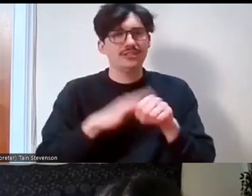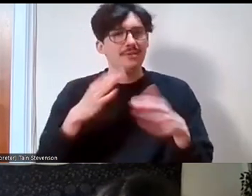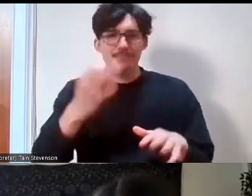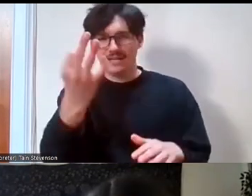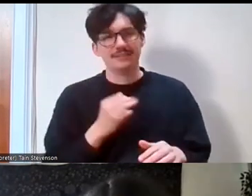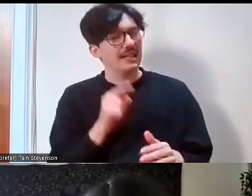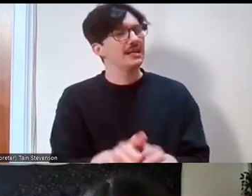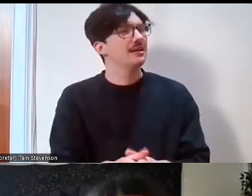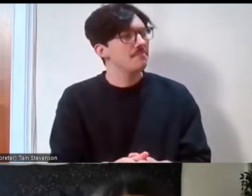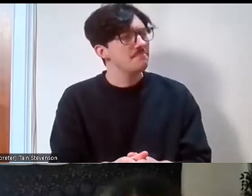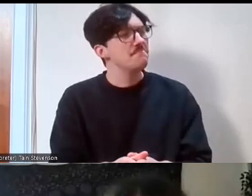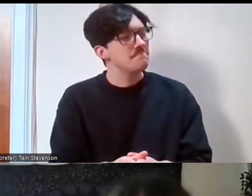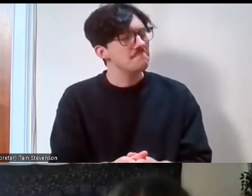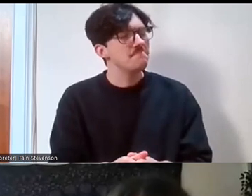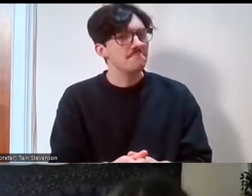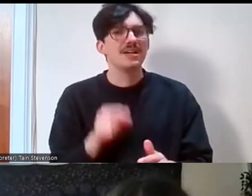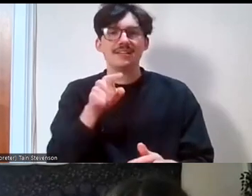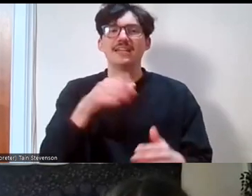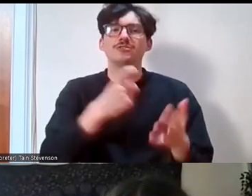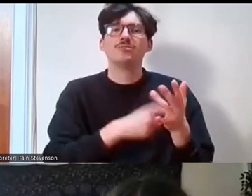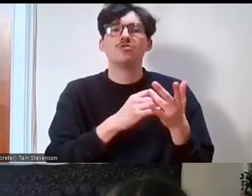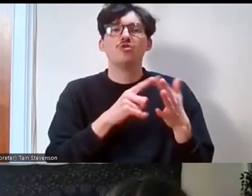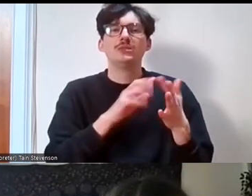Rosie from HES, apologies, Rosie asked that question.